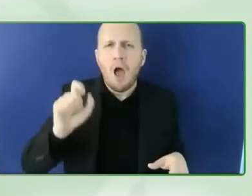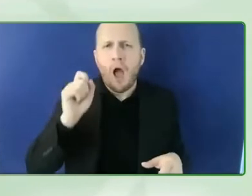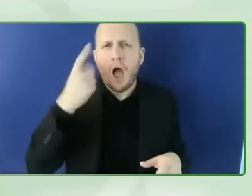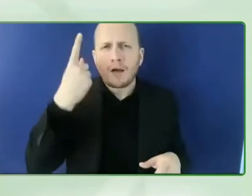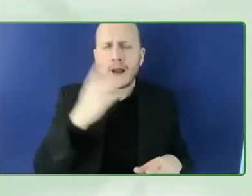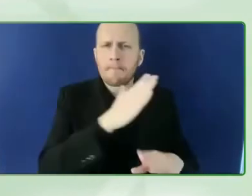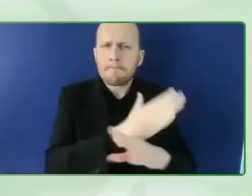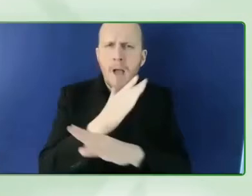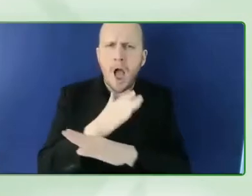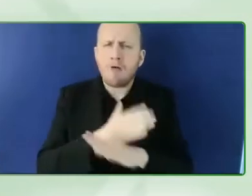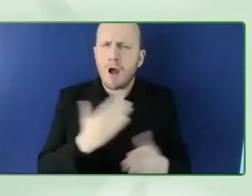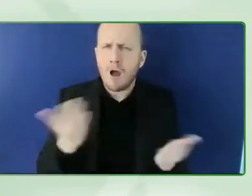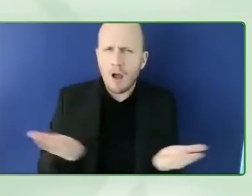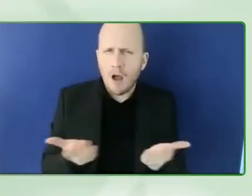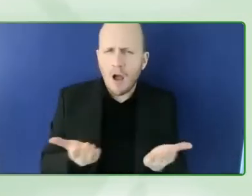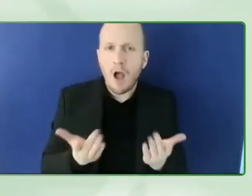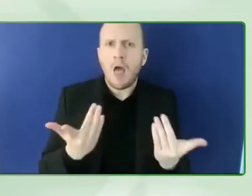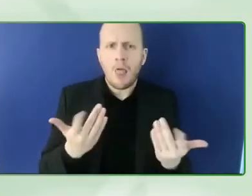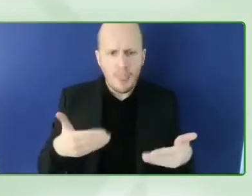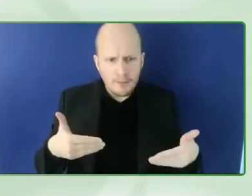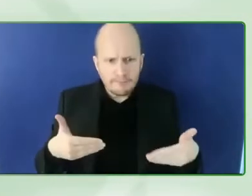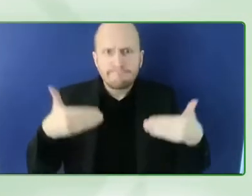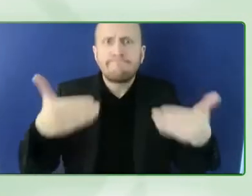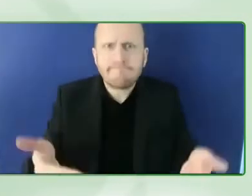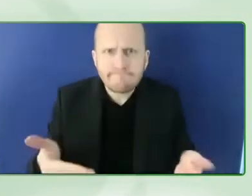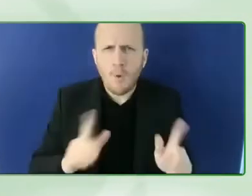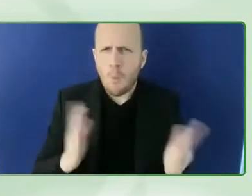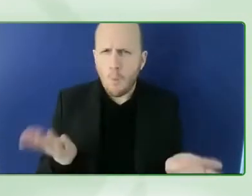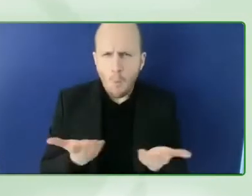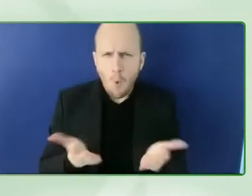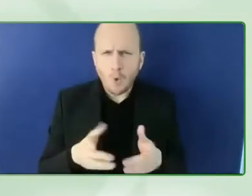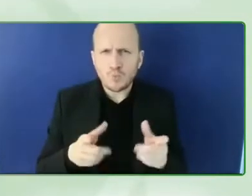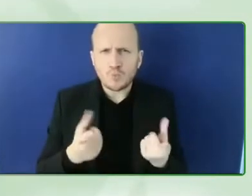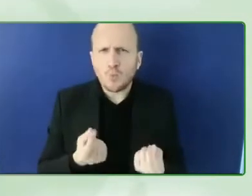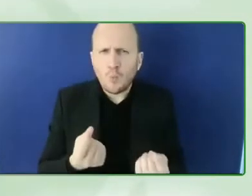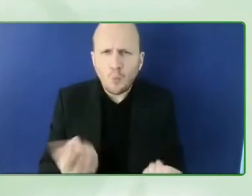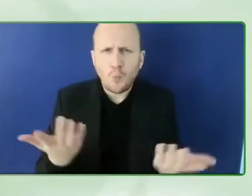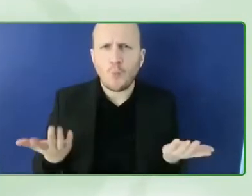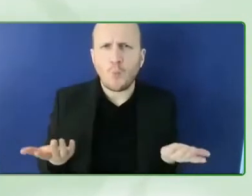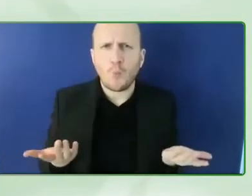in order to create it and we believe eval myself and all the people in access israel that it's